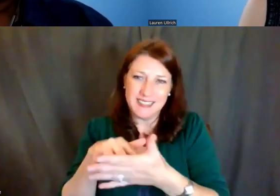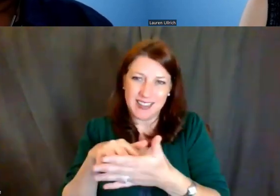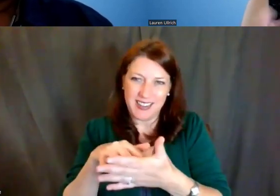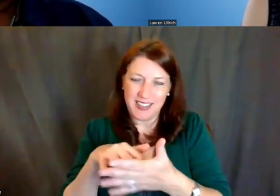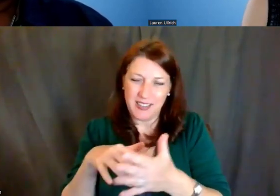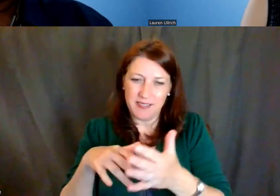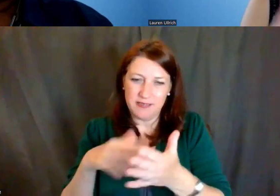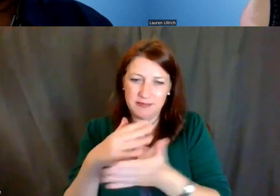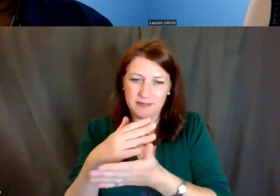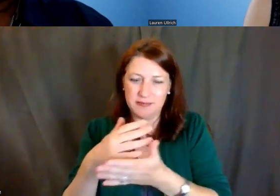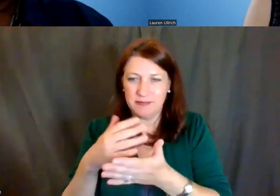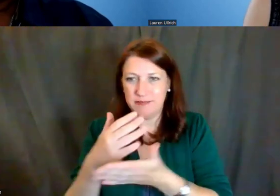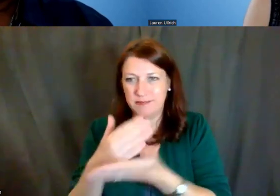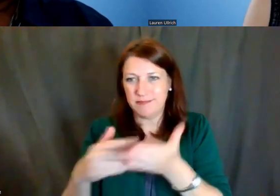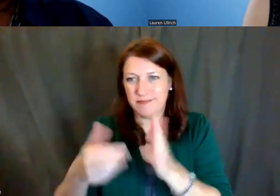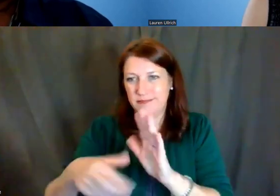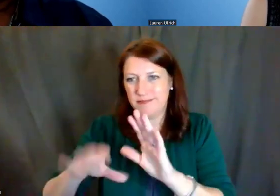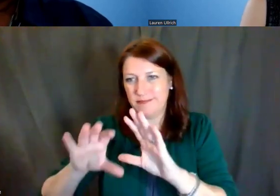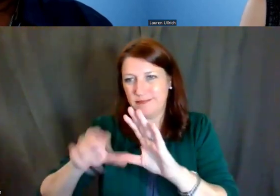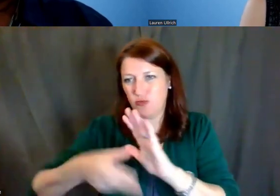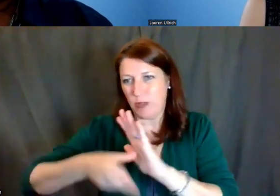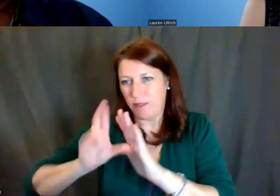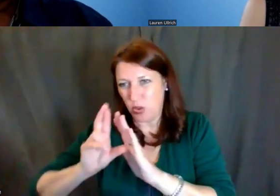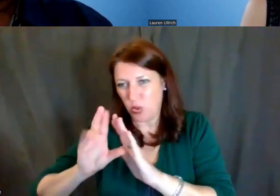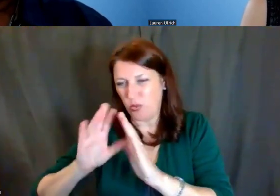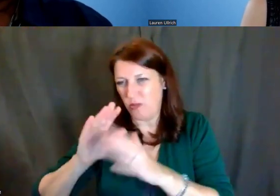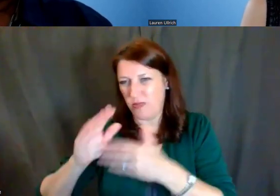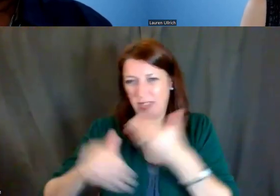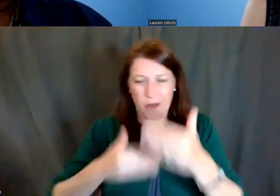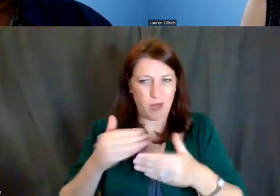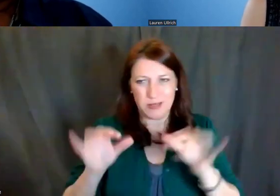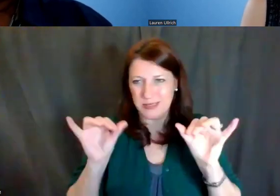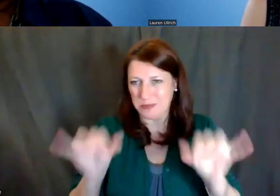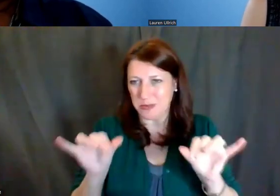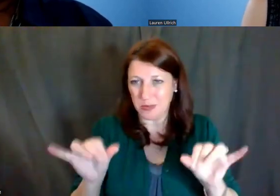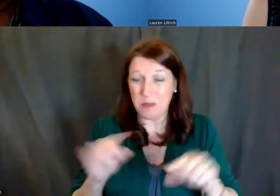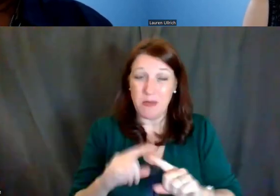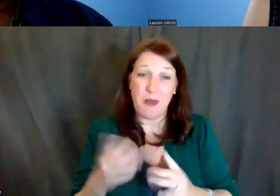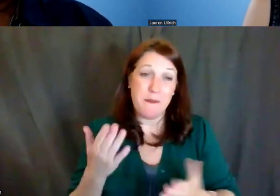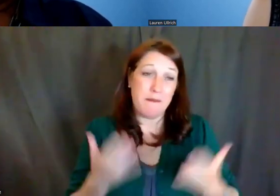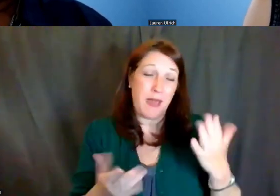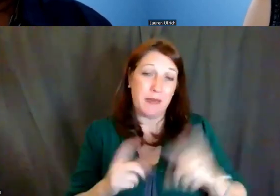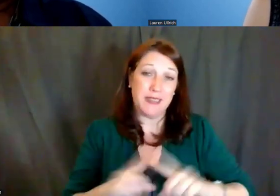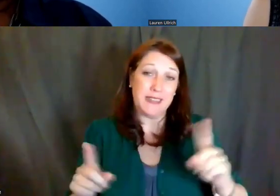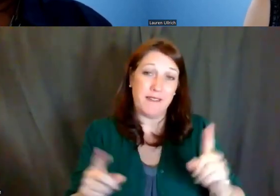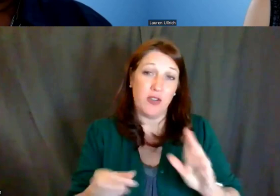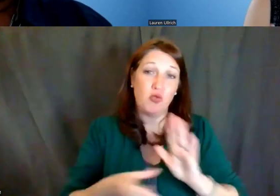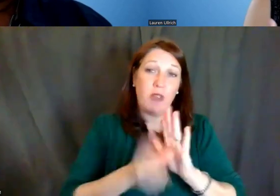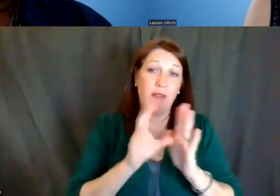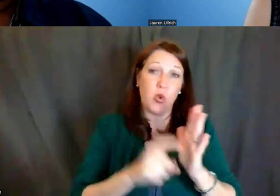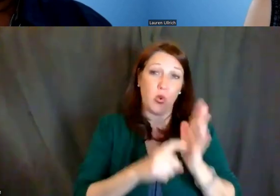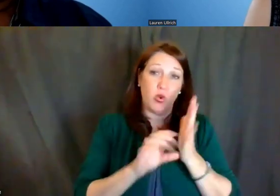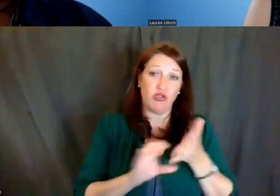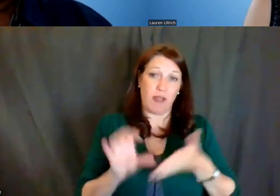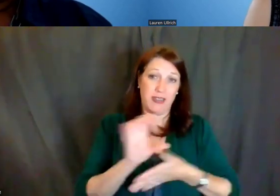and that whole process is the same. But there may be different review criteria within the FOA.